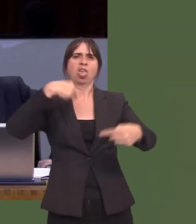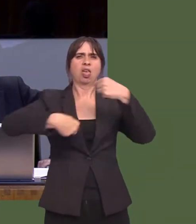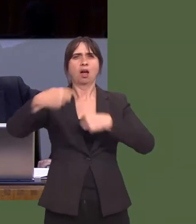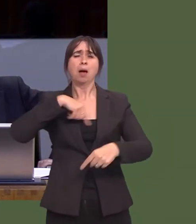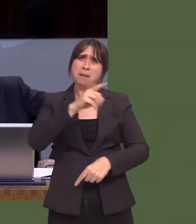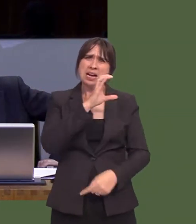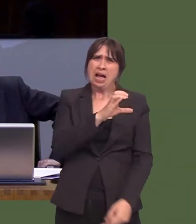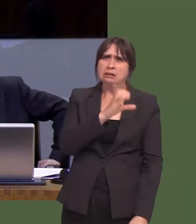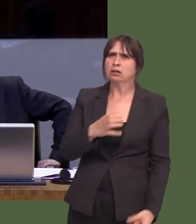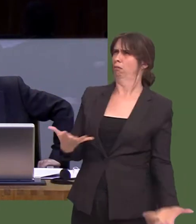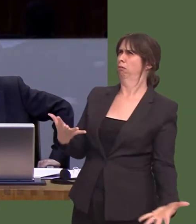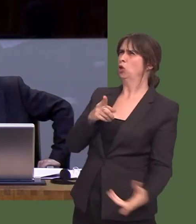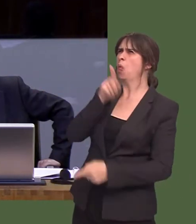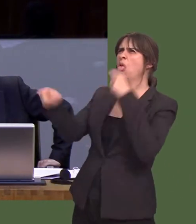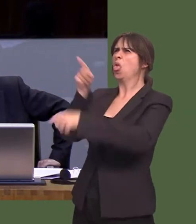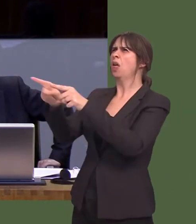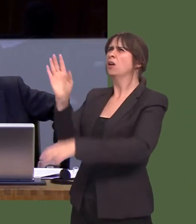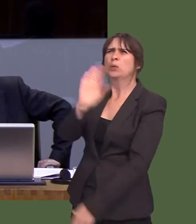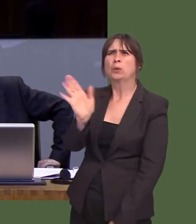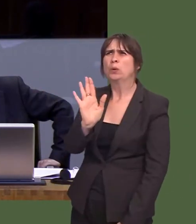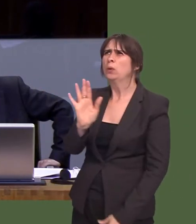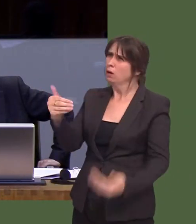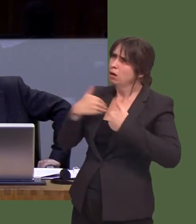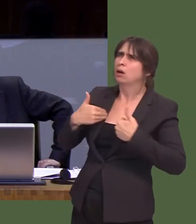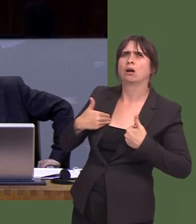all the assistance they can get, and as someone whoís lost family members, along with other